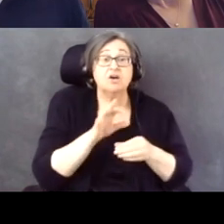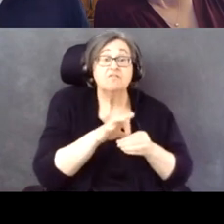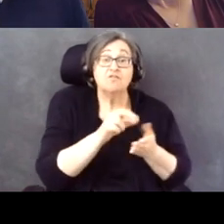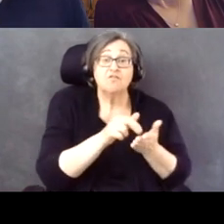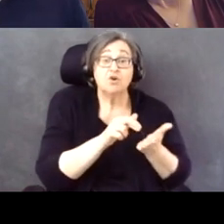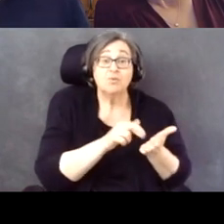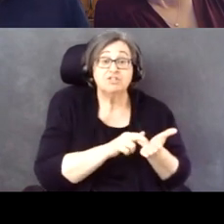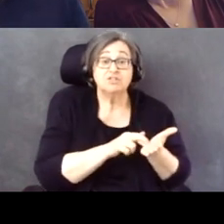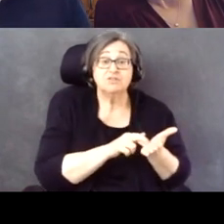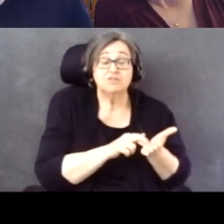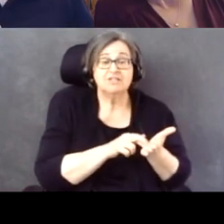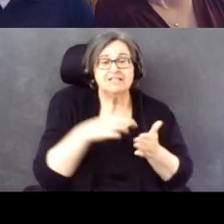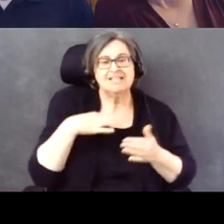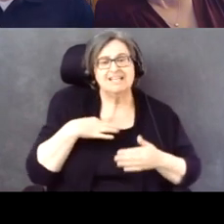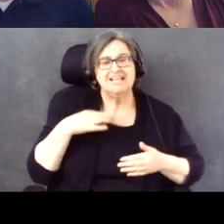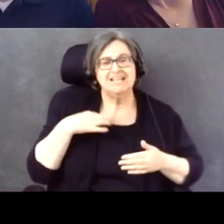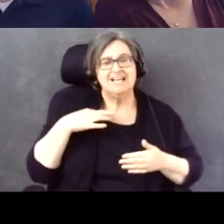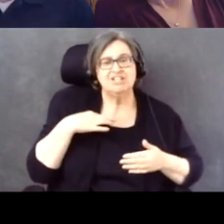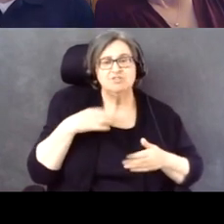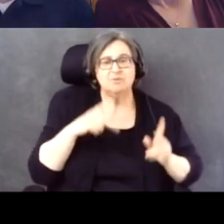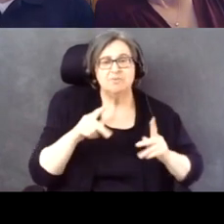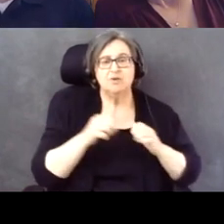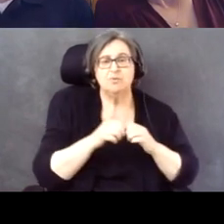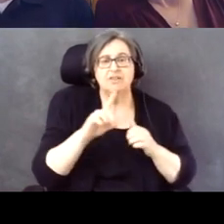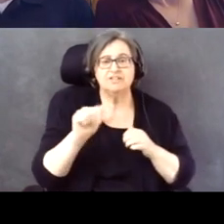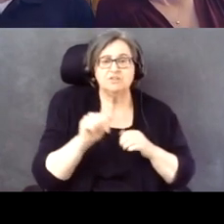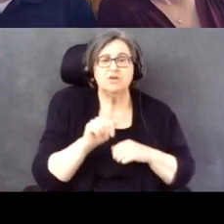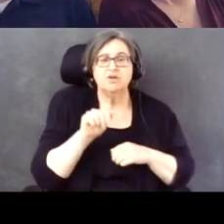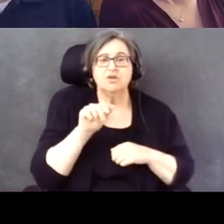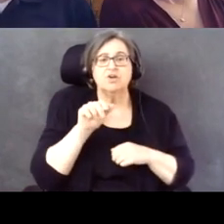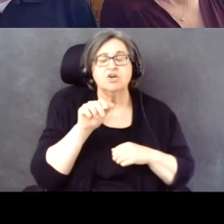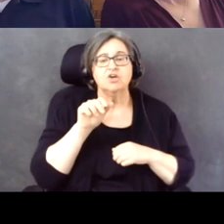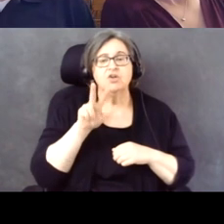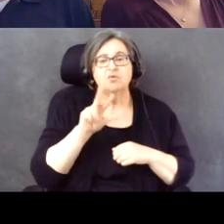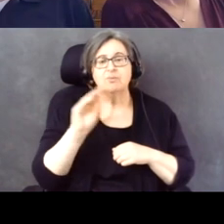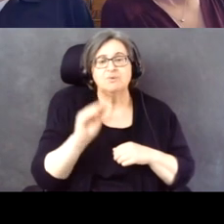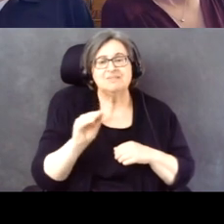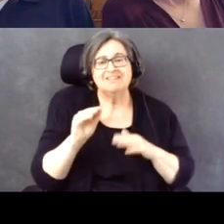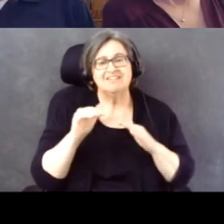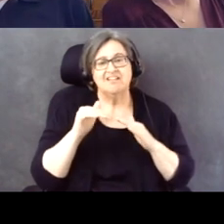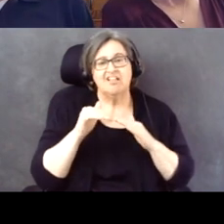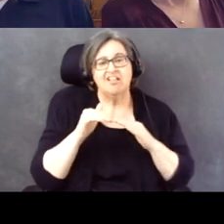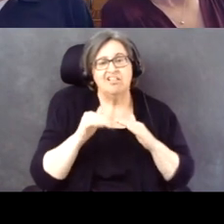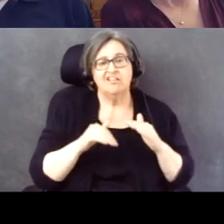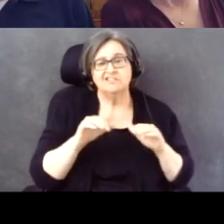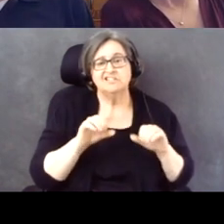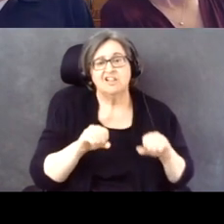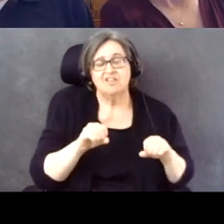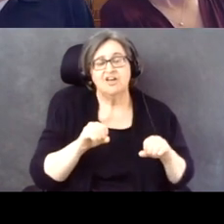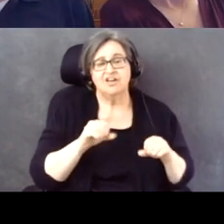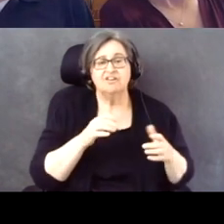Eligible citizens with disabilities were 3 points less likely to be registered to vote than those without disabilities.